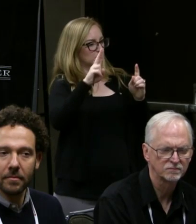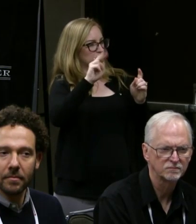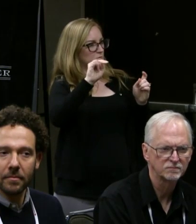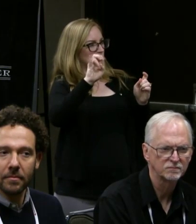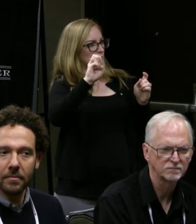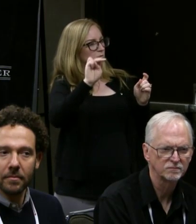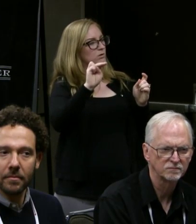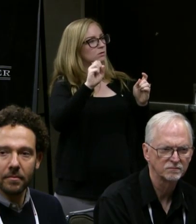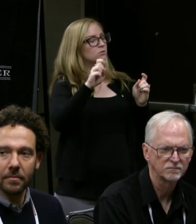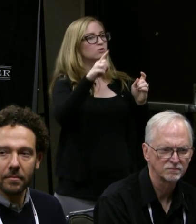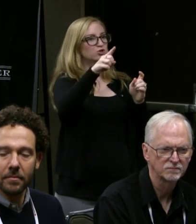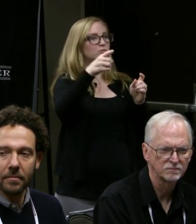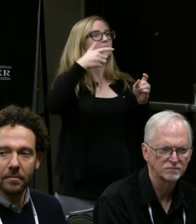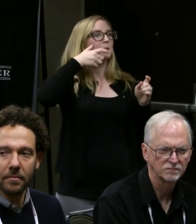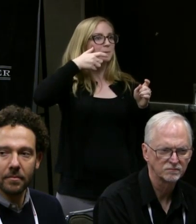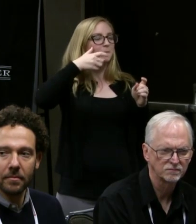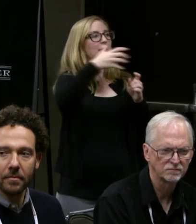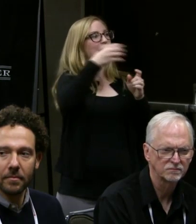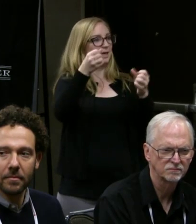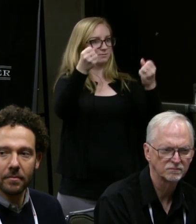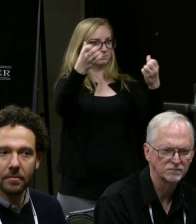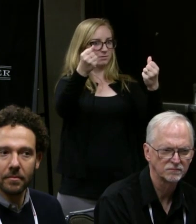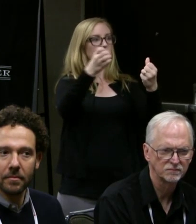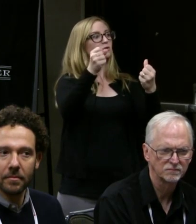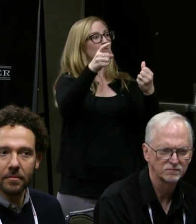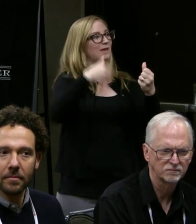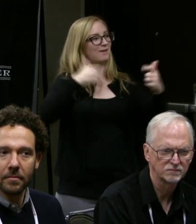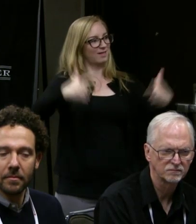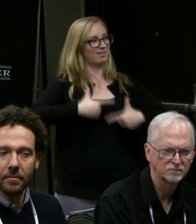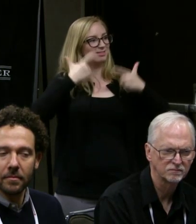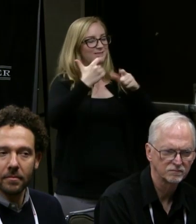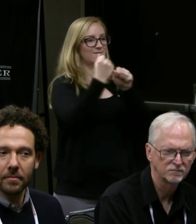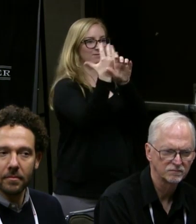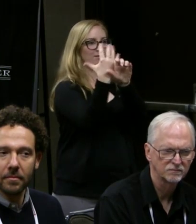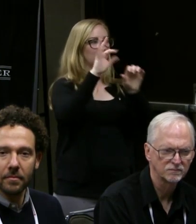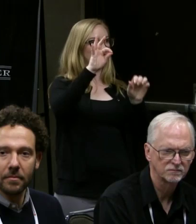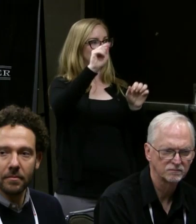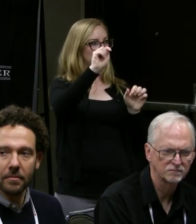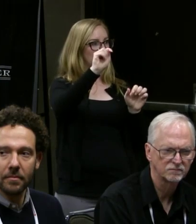so we had her live streaming on FaceTime with-- we had two ASMs, one hearing, one deaf.